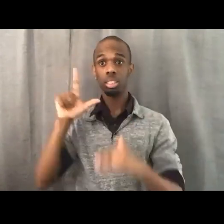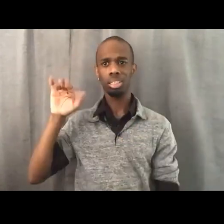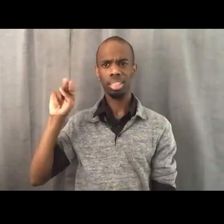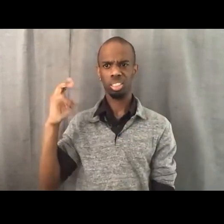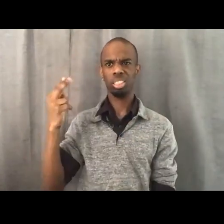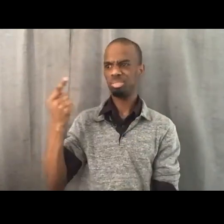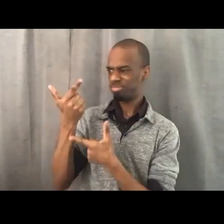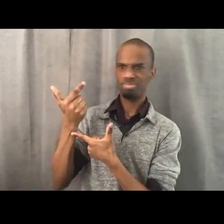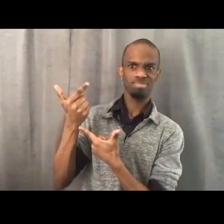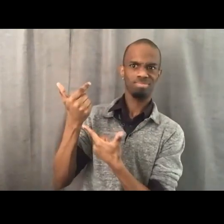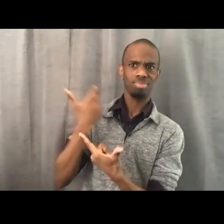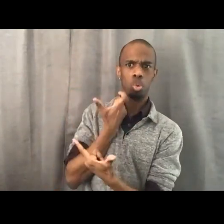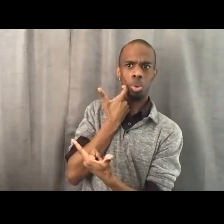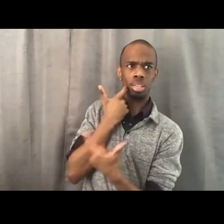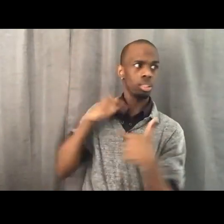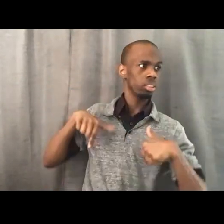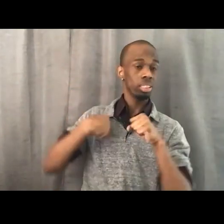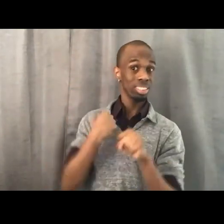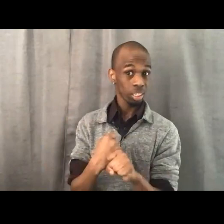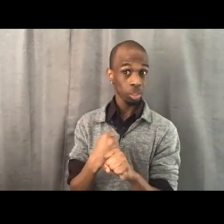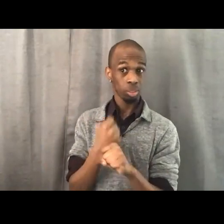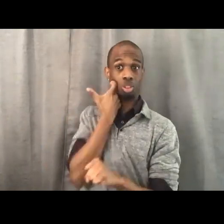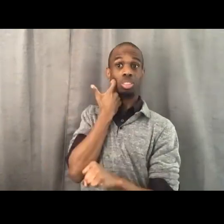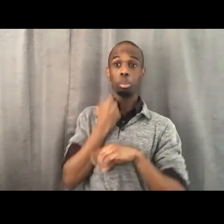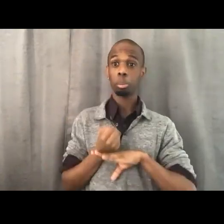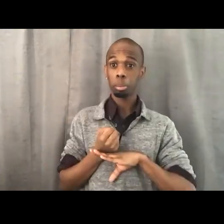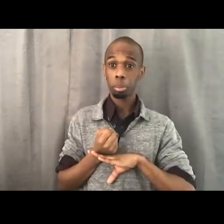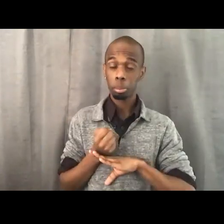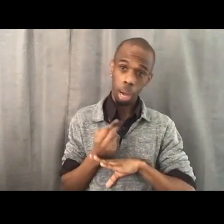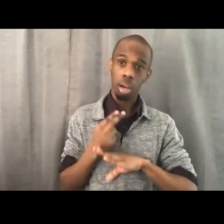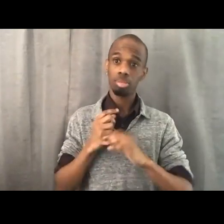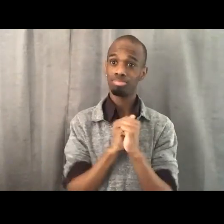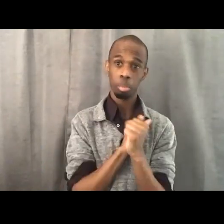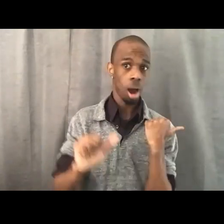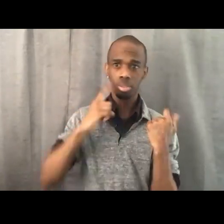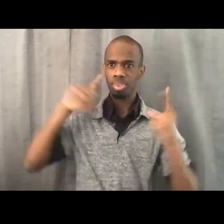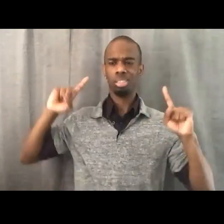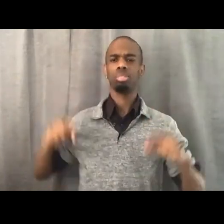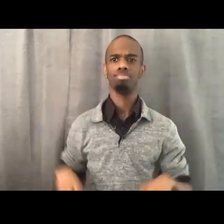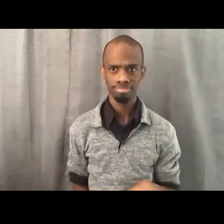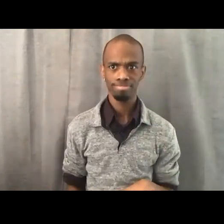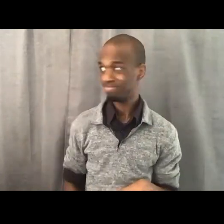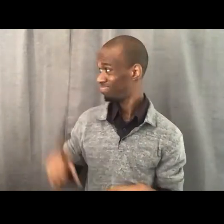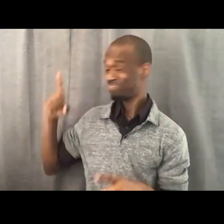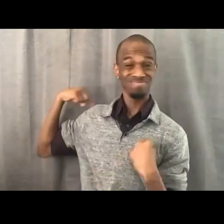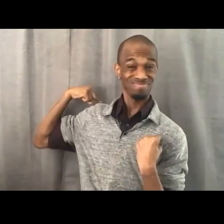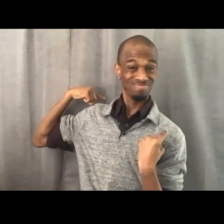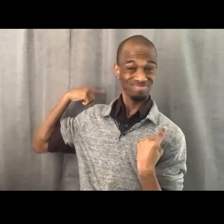That's a long fight, but they won that fight. Civil Rights was won. Civil Rights were won.